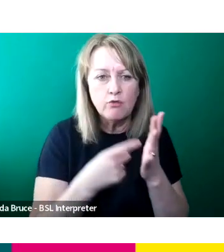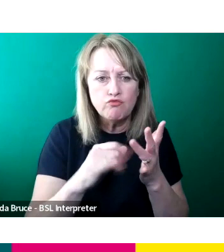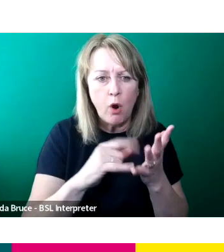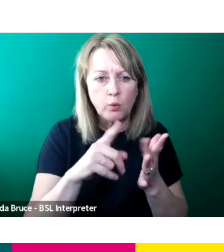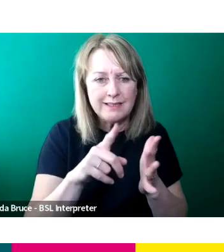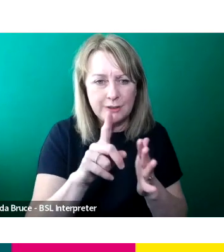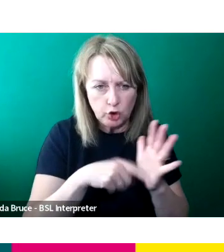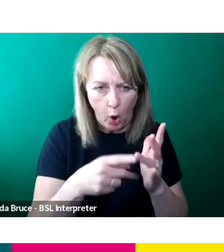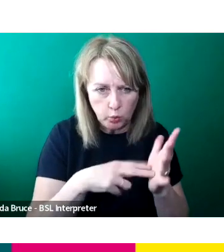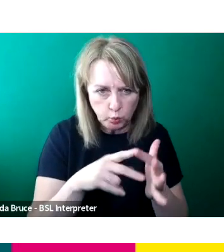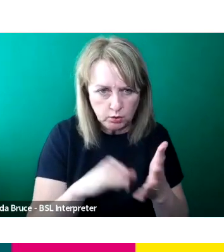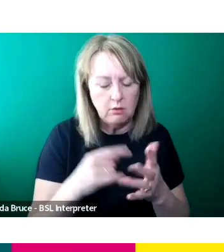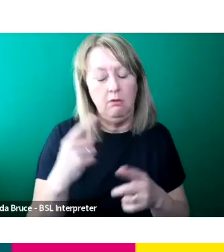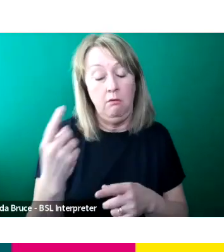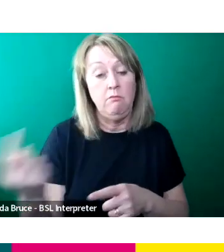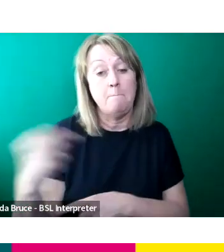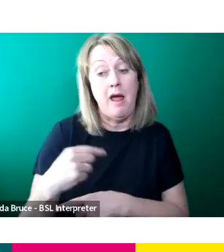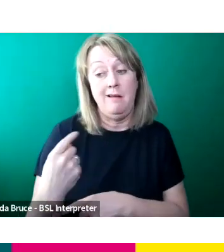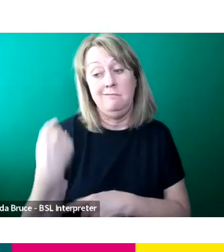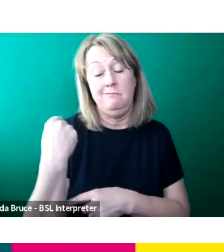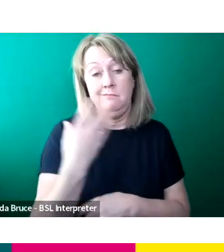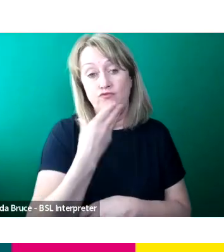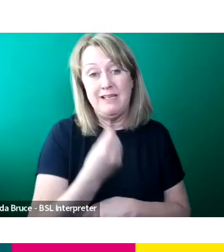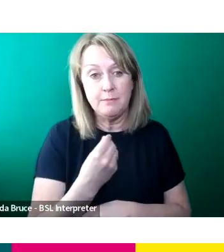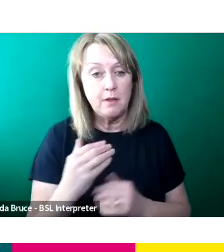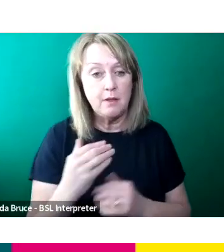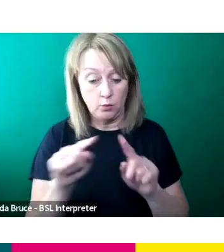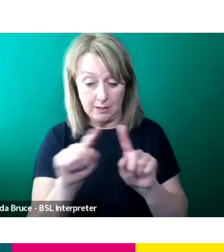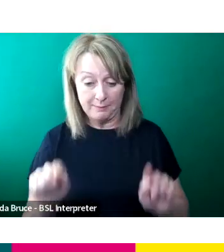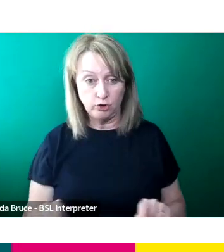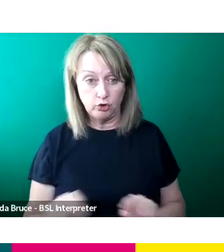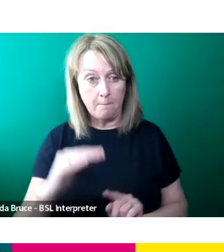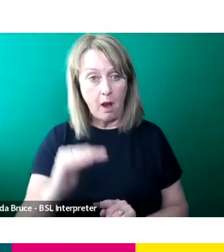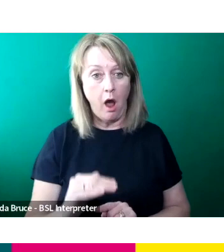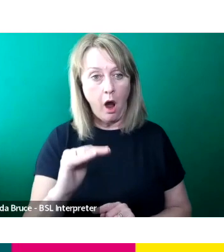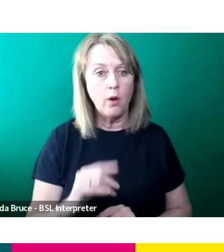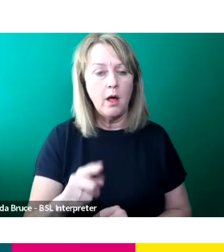he came back as well last Christmas, just below him there we've got Melissa John who